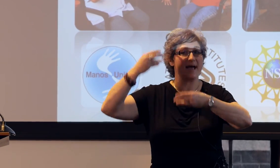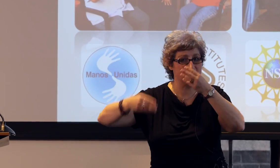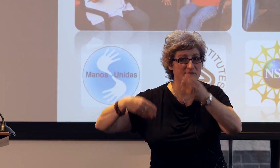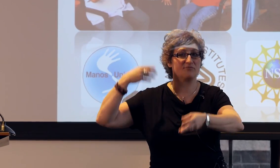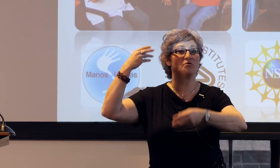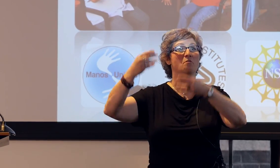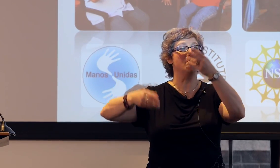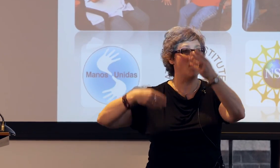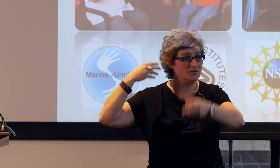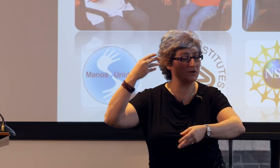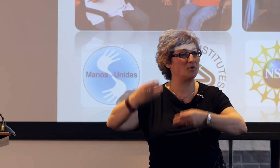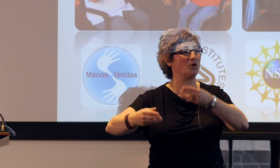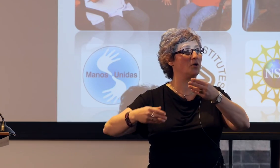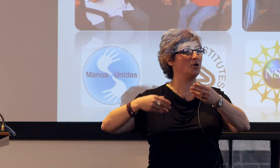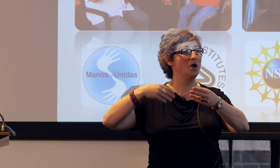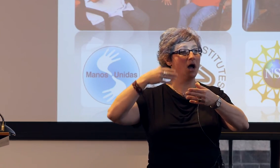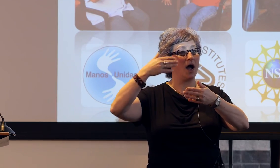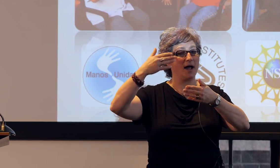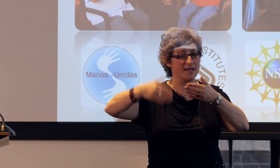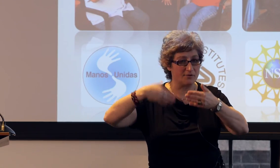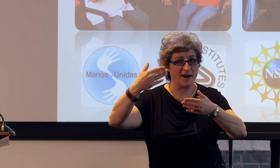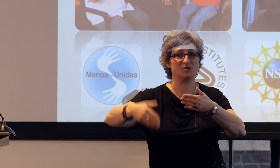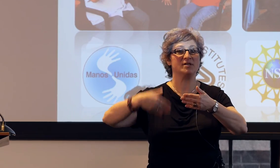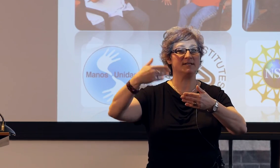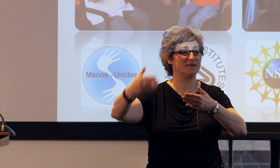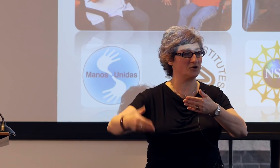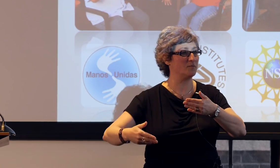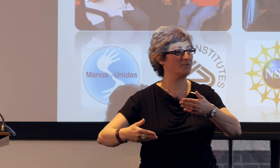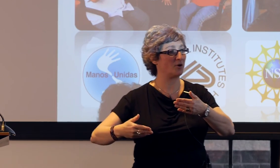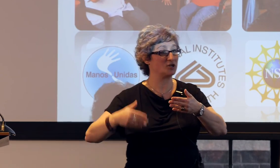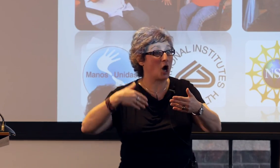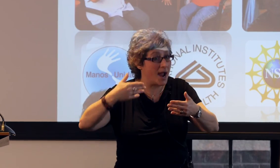passing through multiple iterations of child human brains,